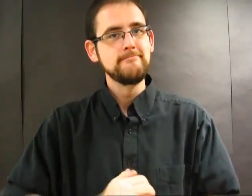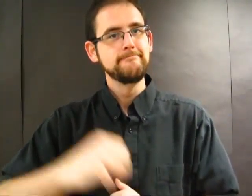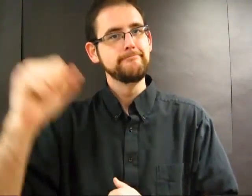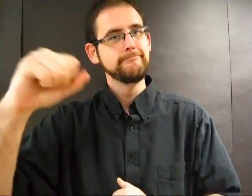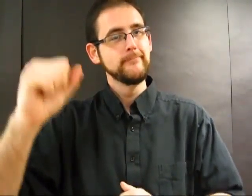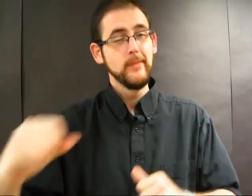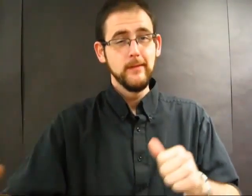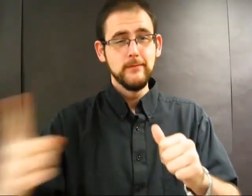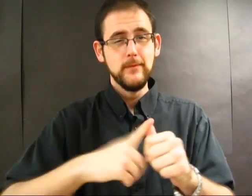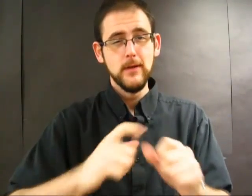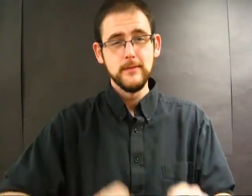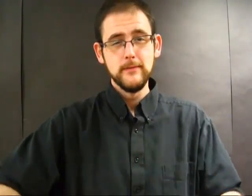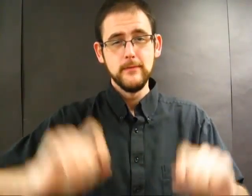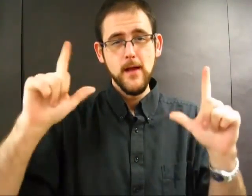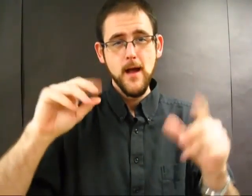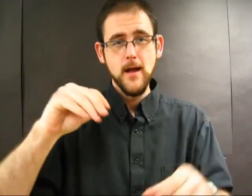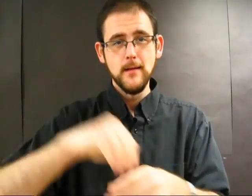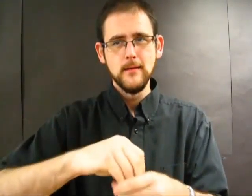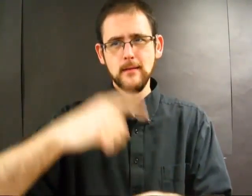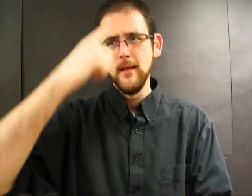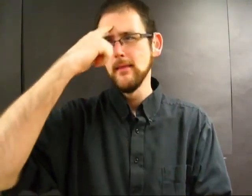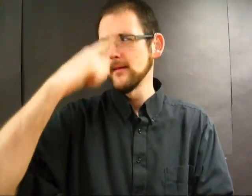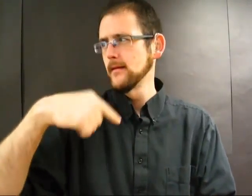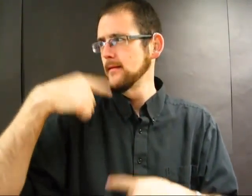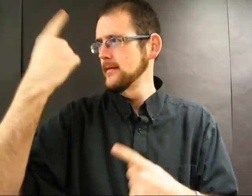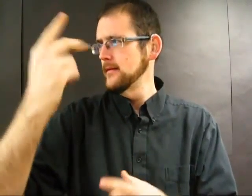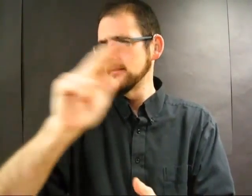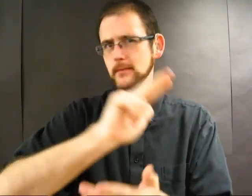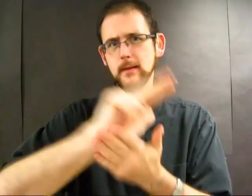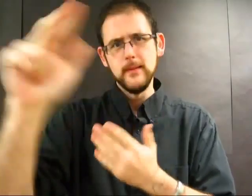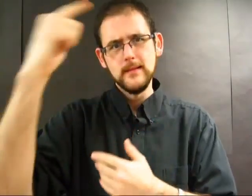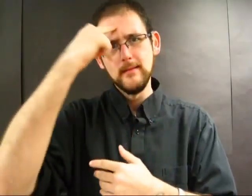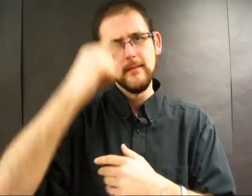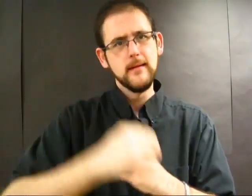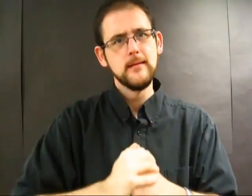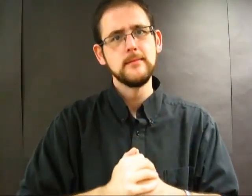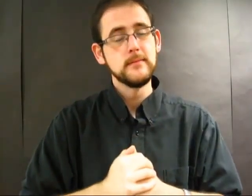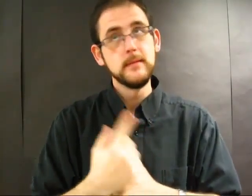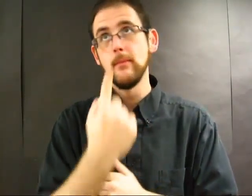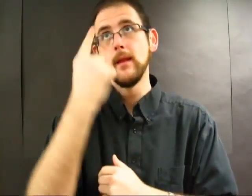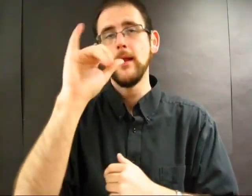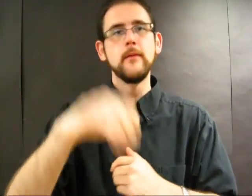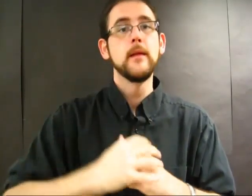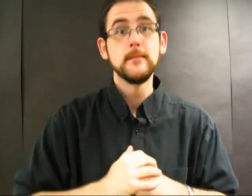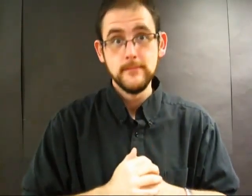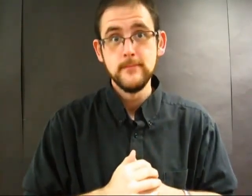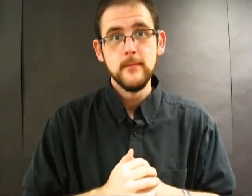Yes, this is the first vlog in three weeks or something similar.